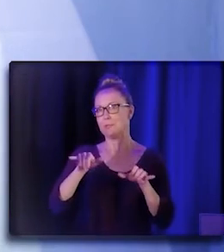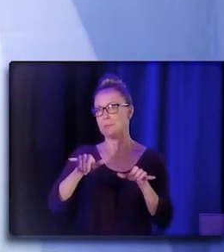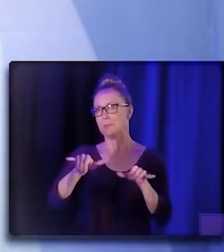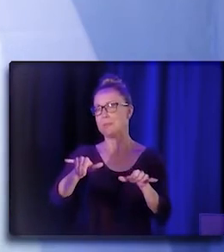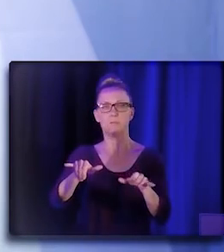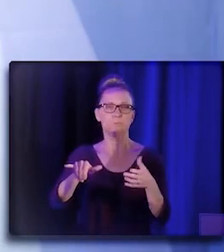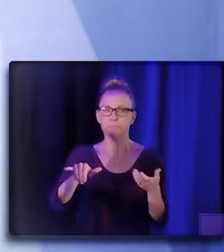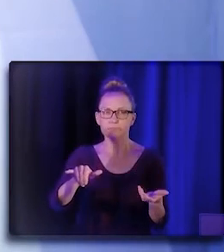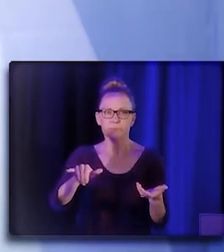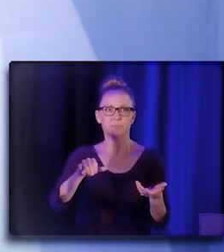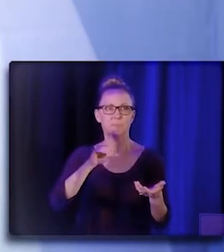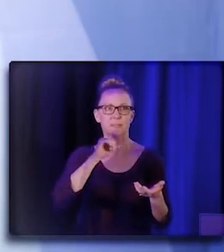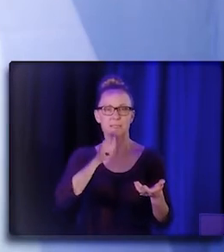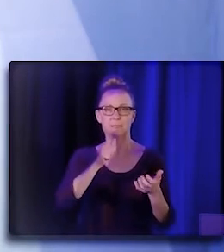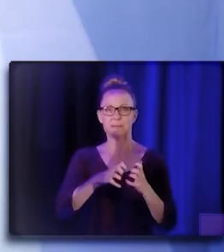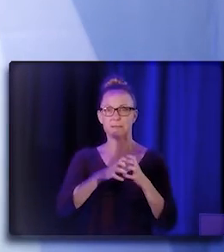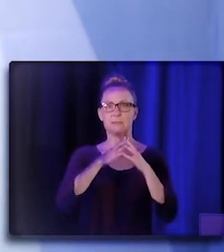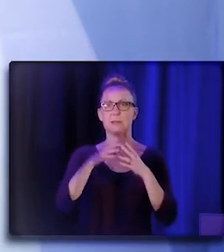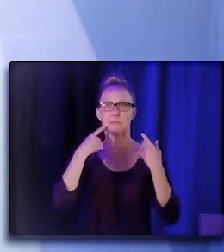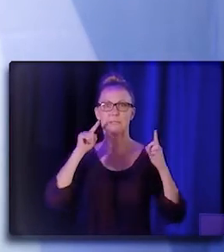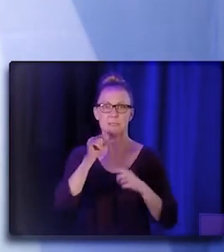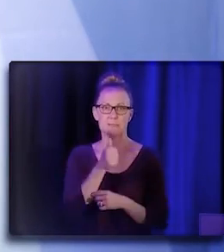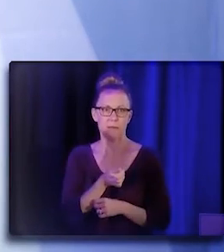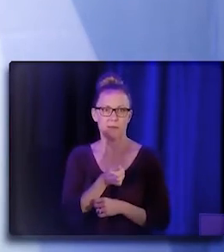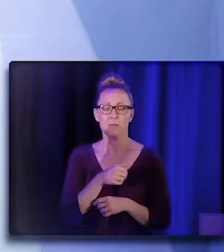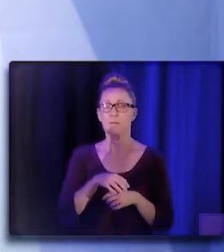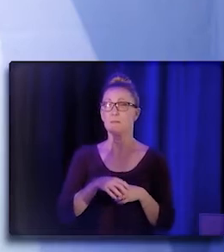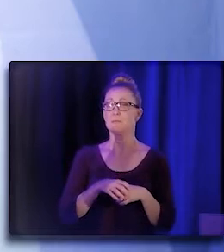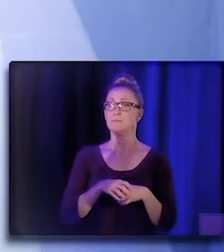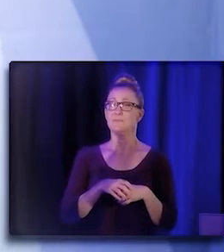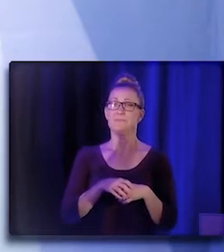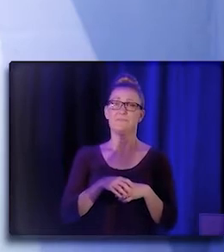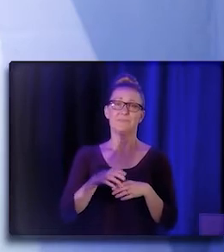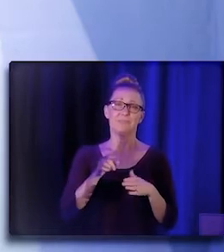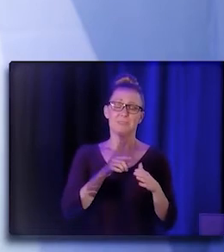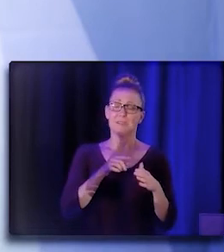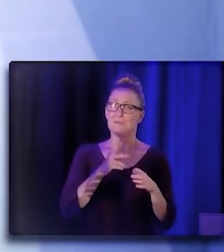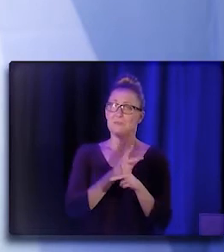that has not worked for our communities. Navigating, you know, systems of care that, you know,